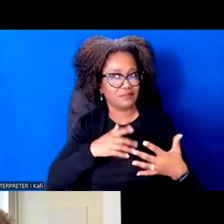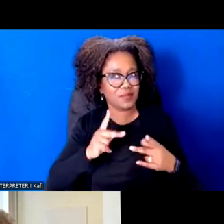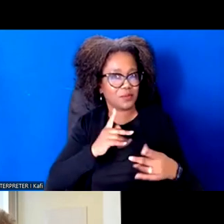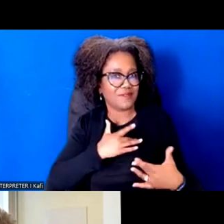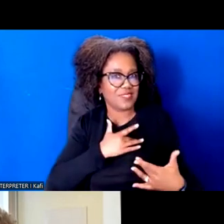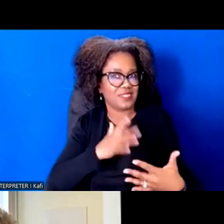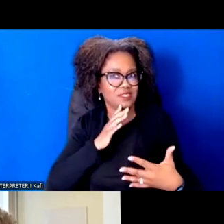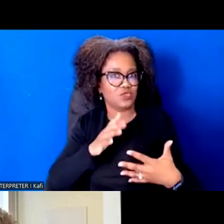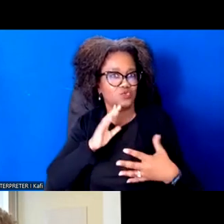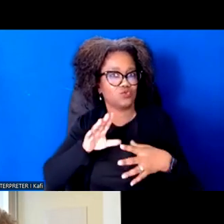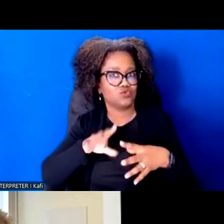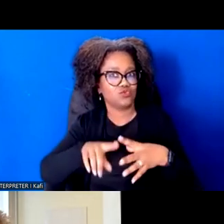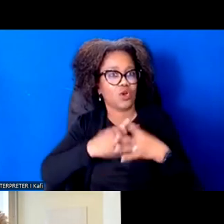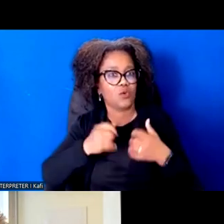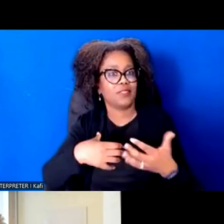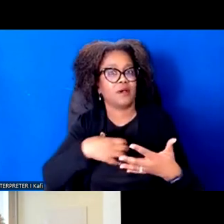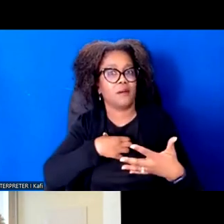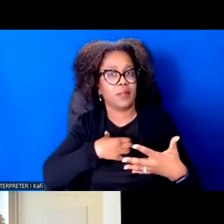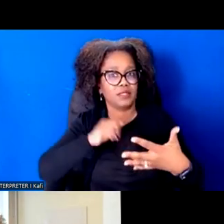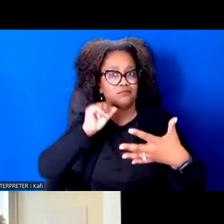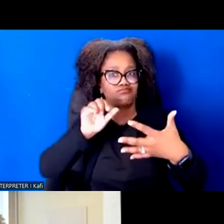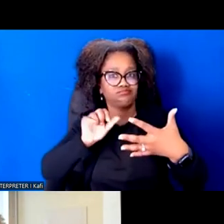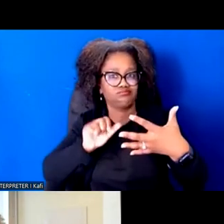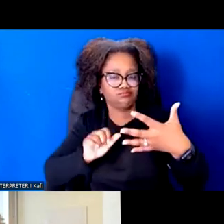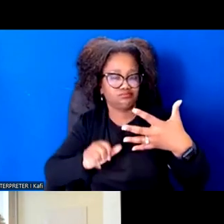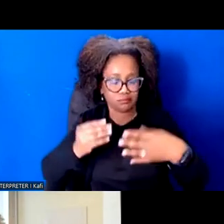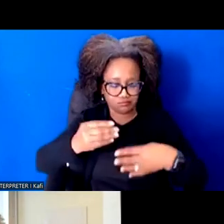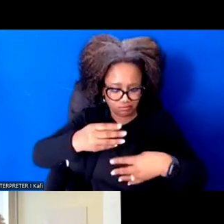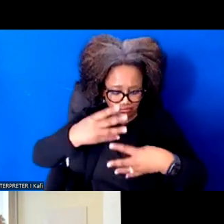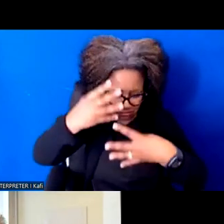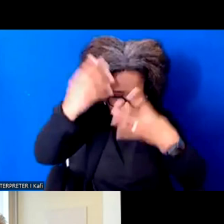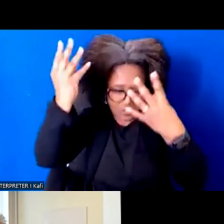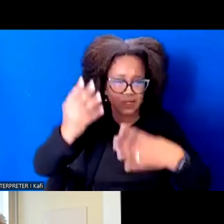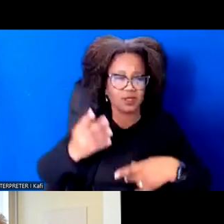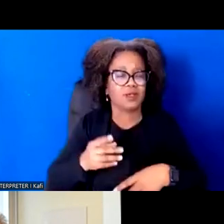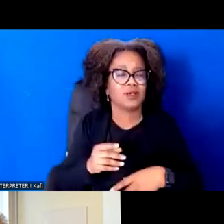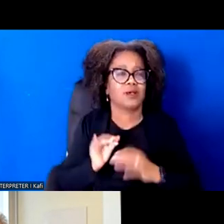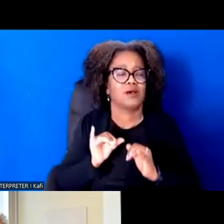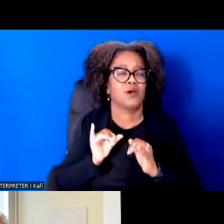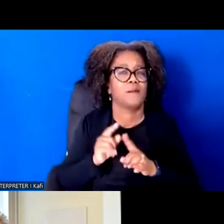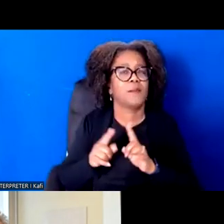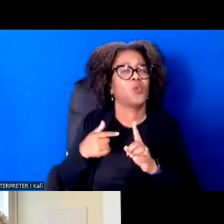I think what really people need is to be able to imagine and move toward a future where we're all included.